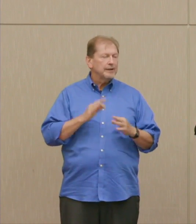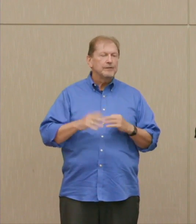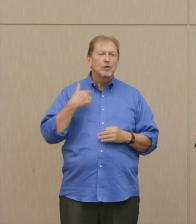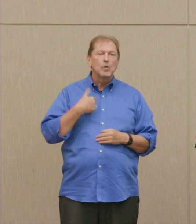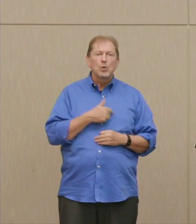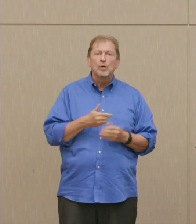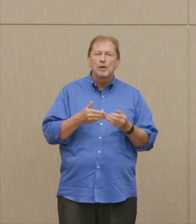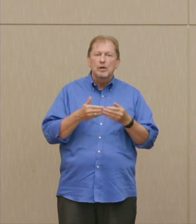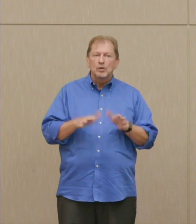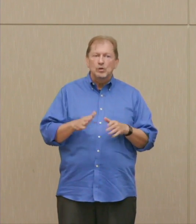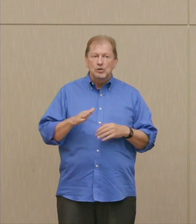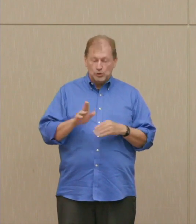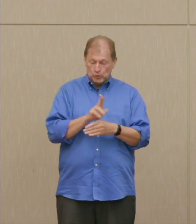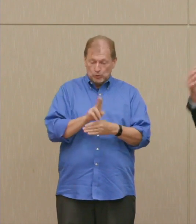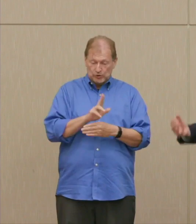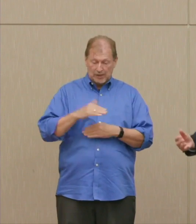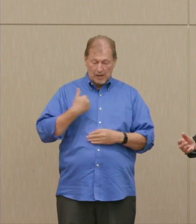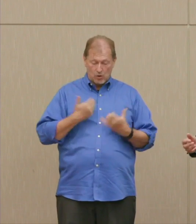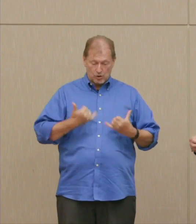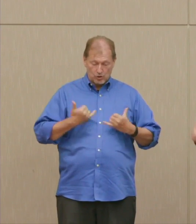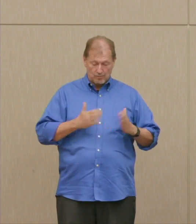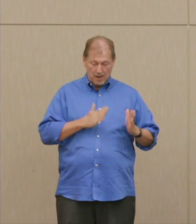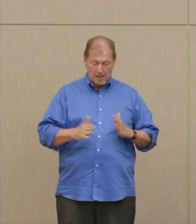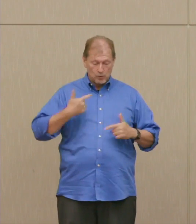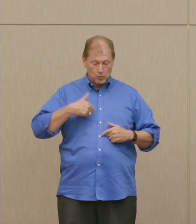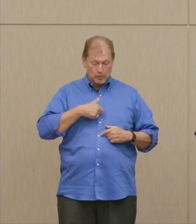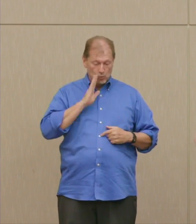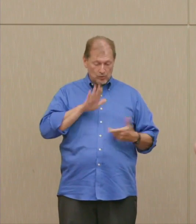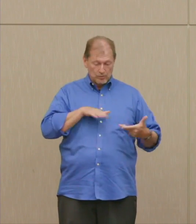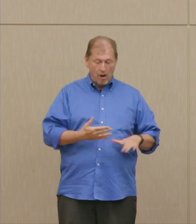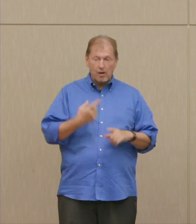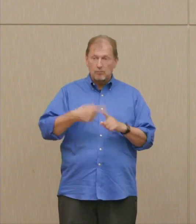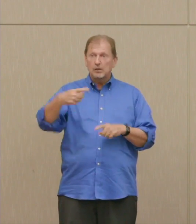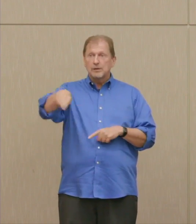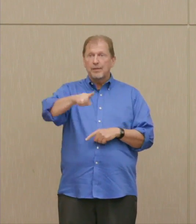plan. We would die, and everybody else would die, likewise for the Russians.